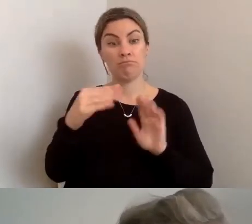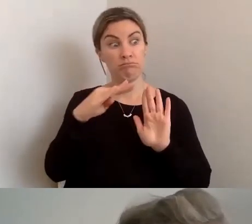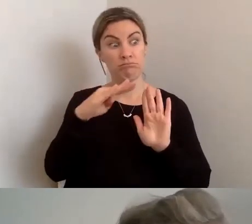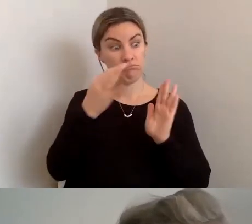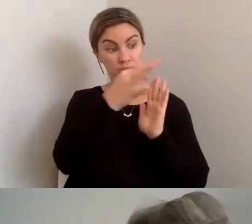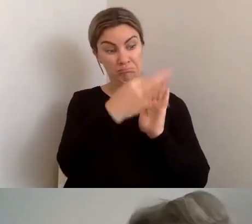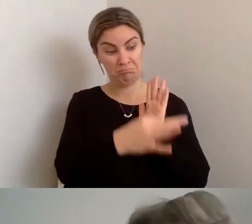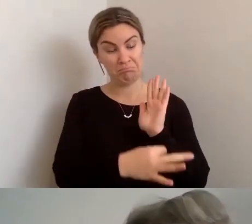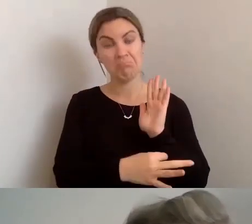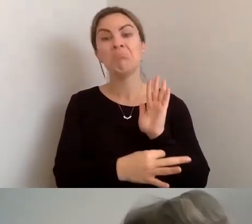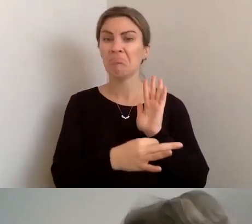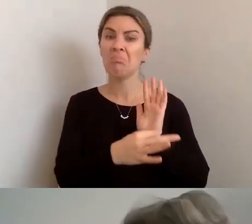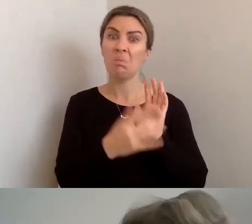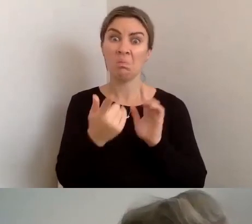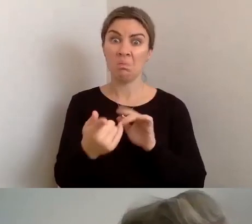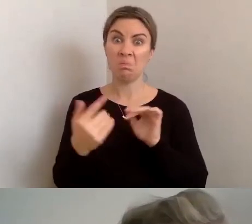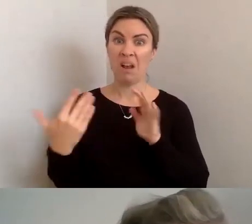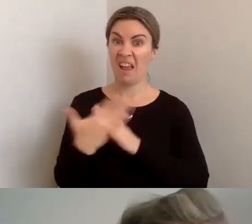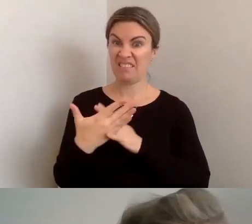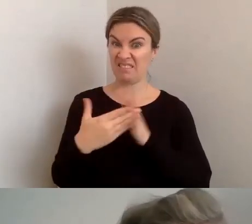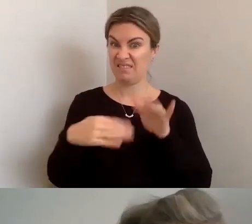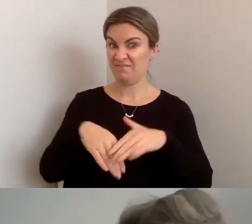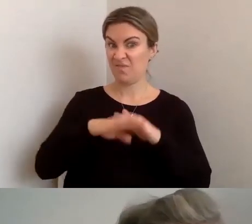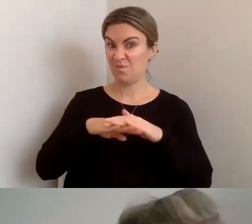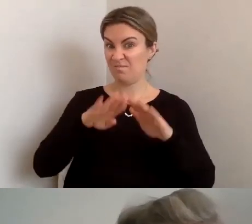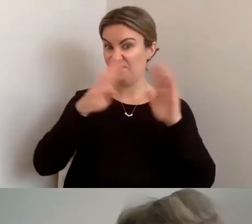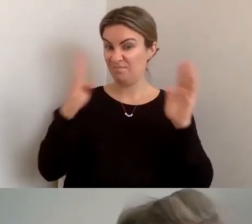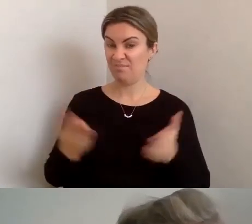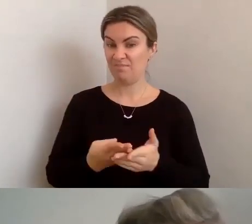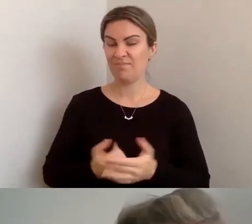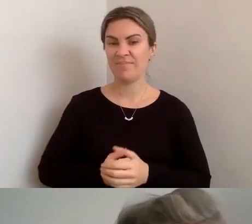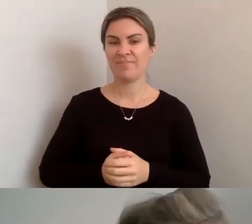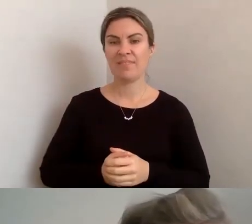From, say, the users' perspective, it's not up